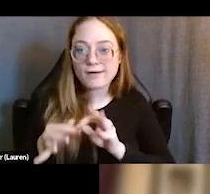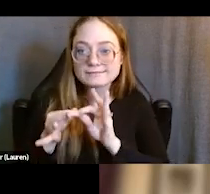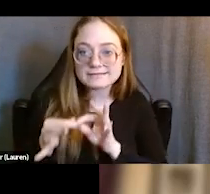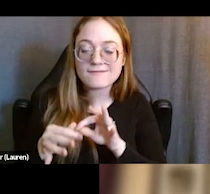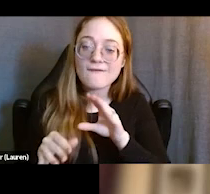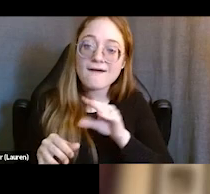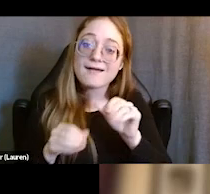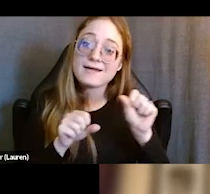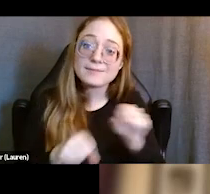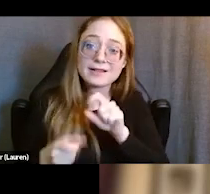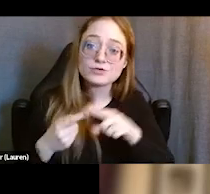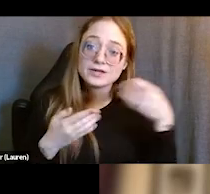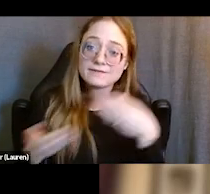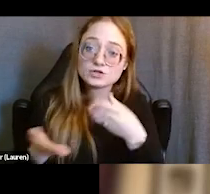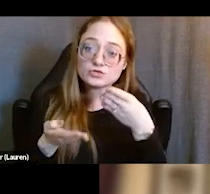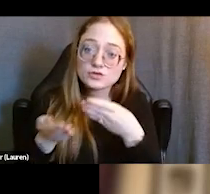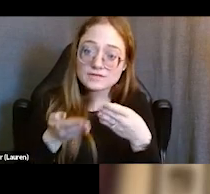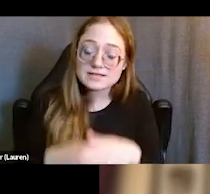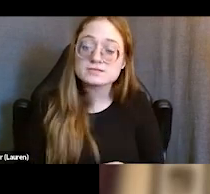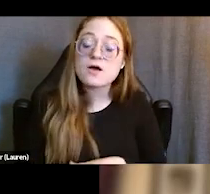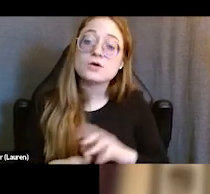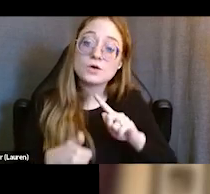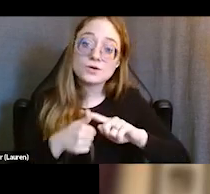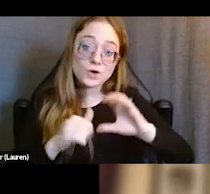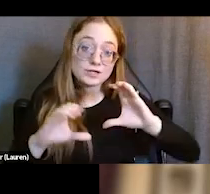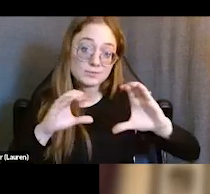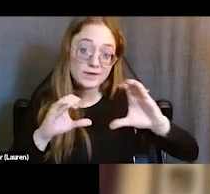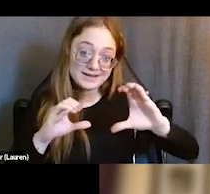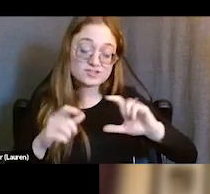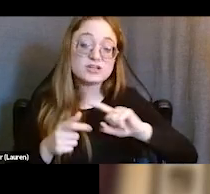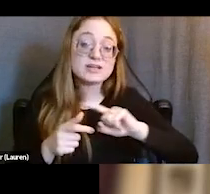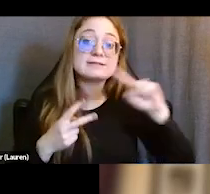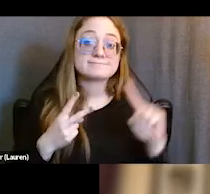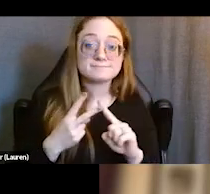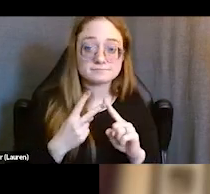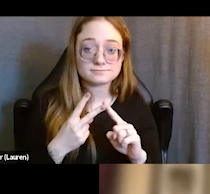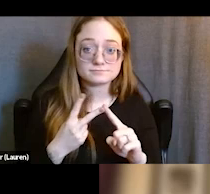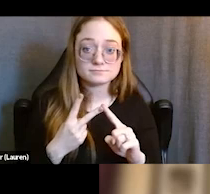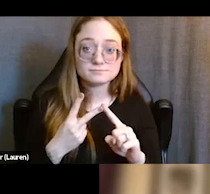But in addition to not just having the communication tie about when someone's being released, there is also releases that are happening